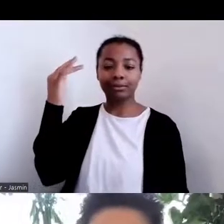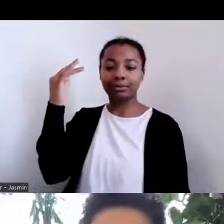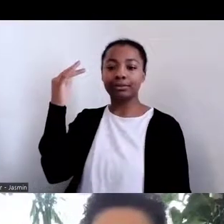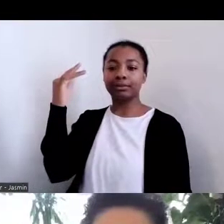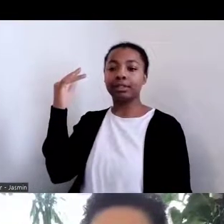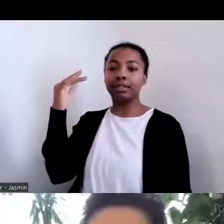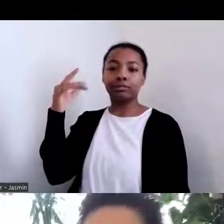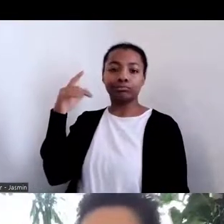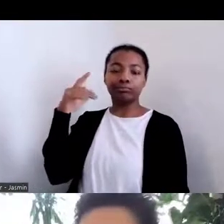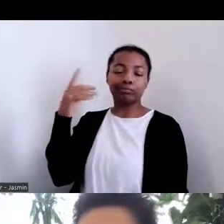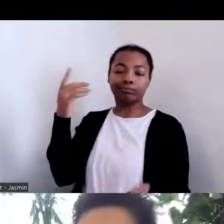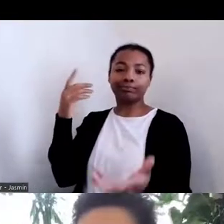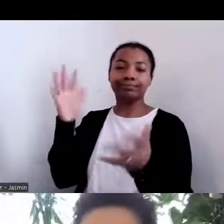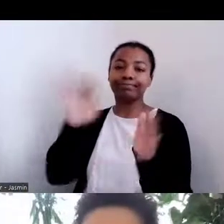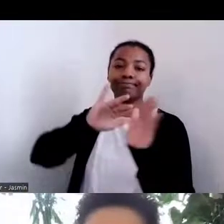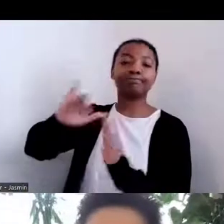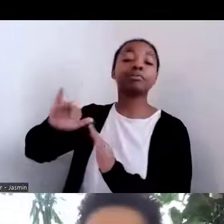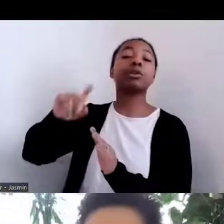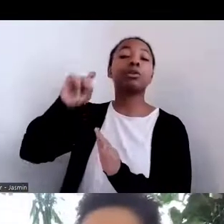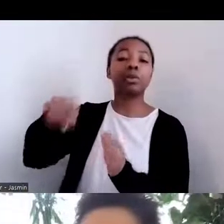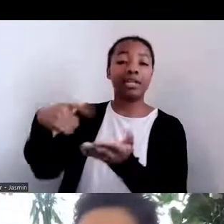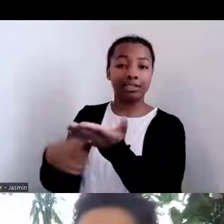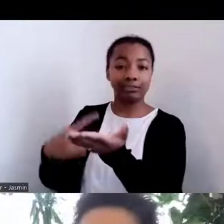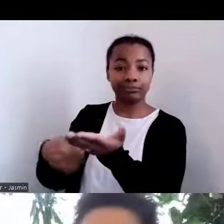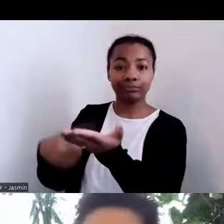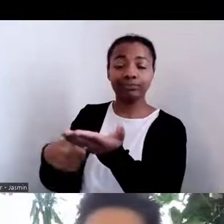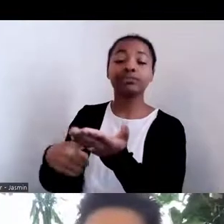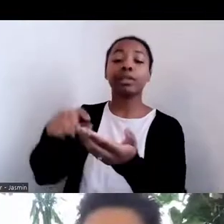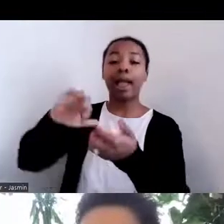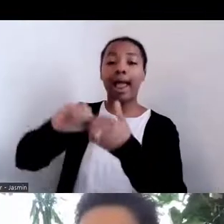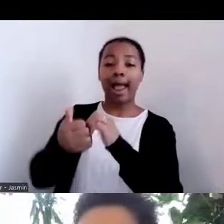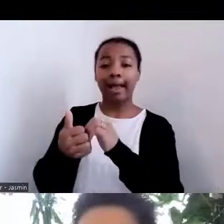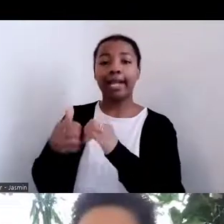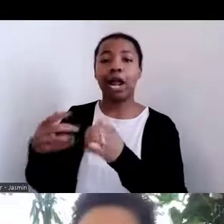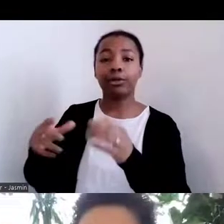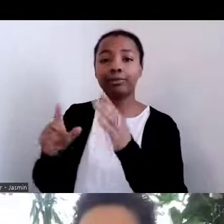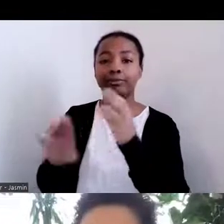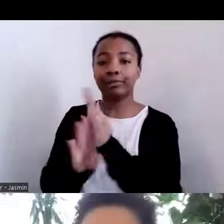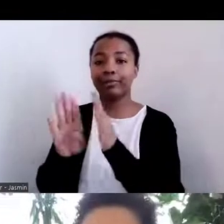Ch'iyáán meaning food and bizhool meaning the scraps, the crap, the prison food, the unhealthy food, the